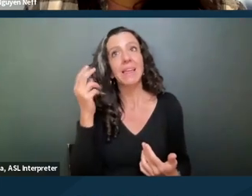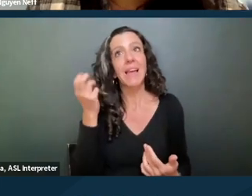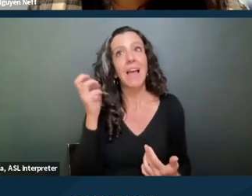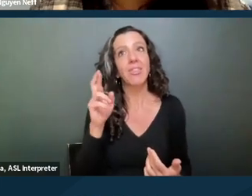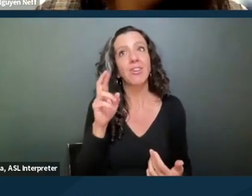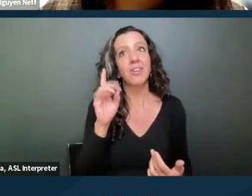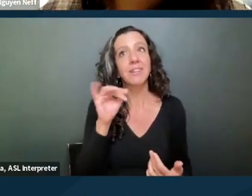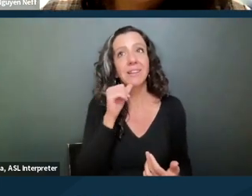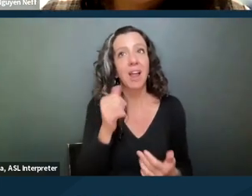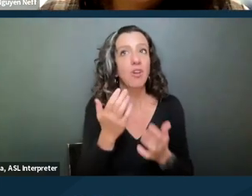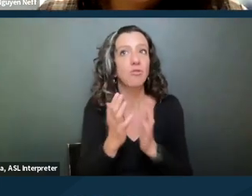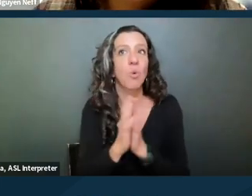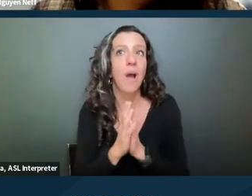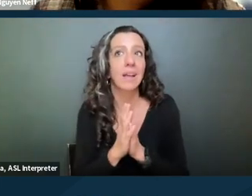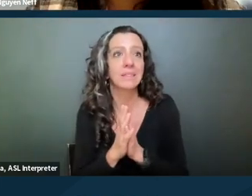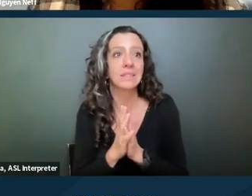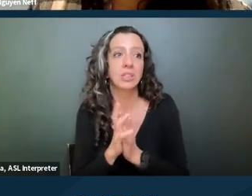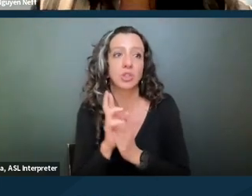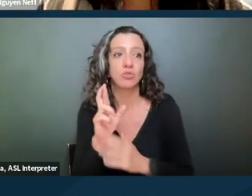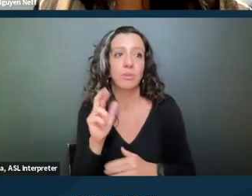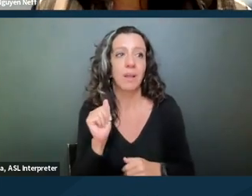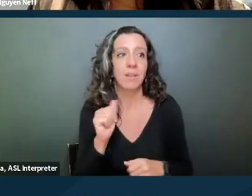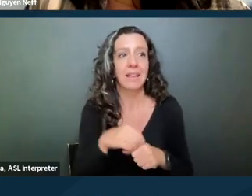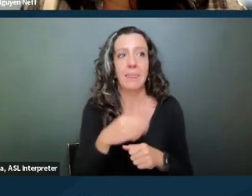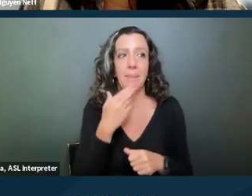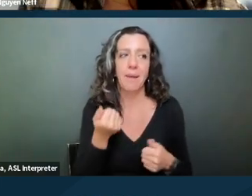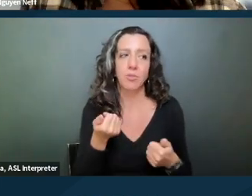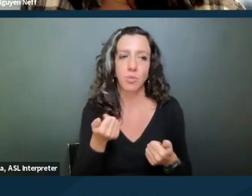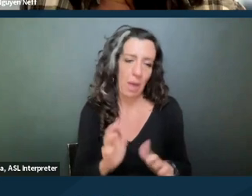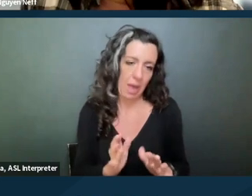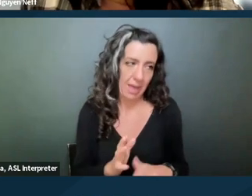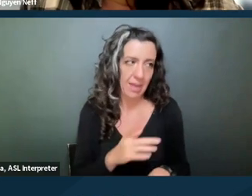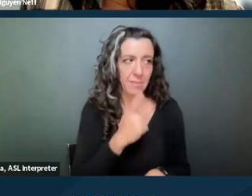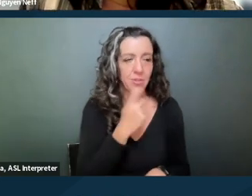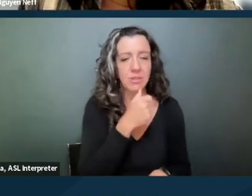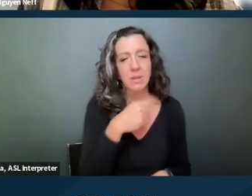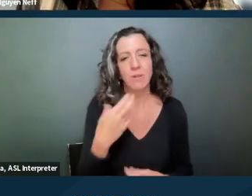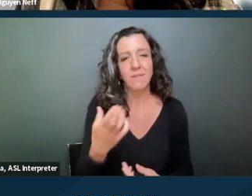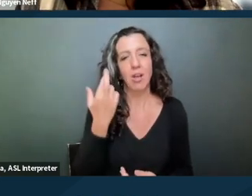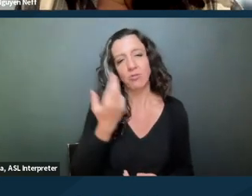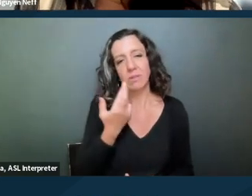didn't request a reasonable accommodation in the best way because she didn't provide a nexus, right?